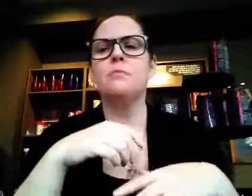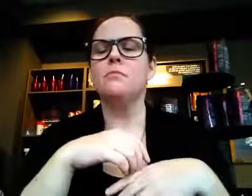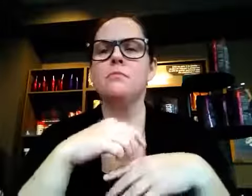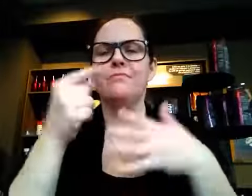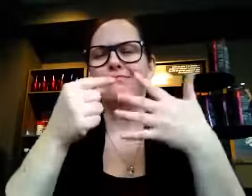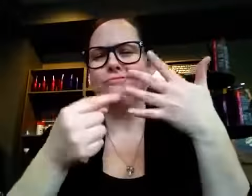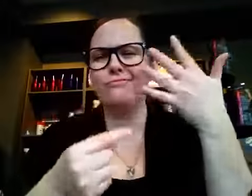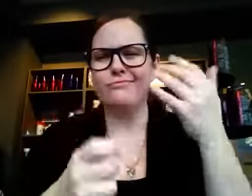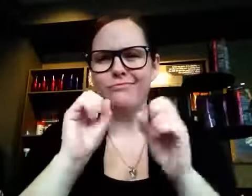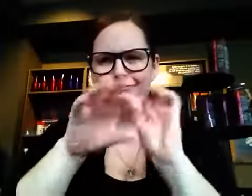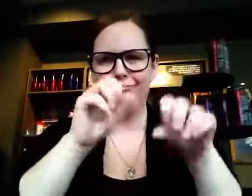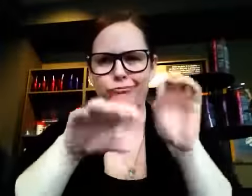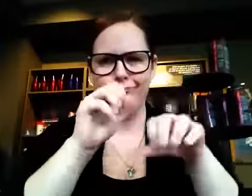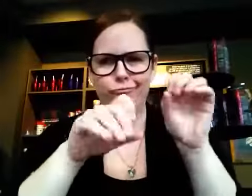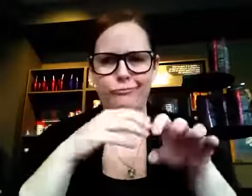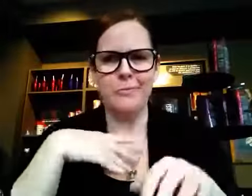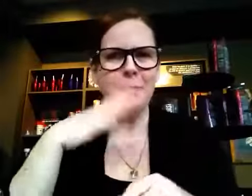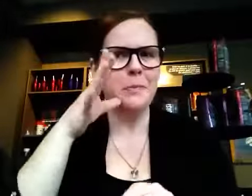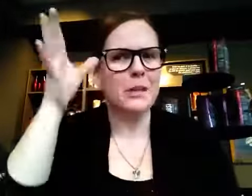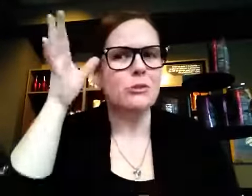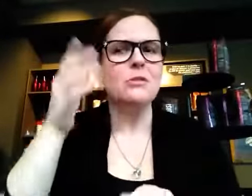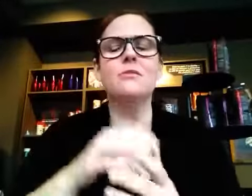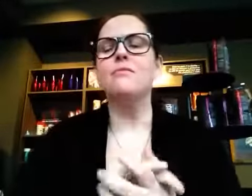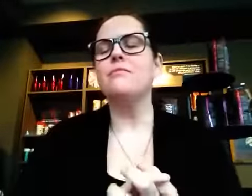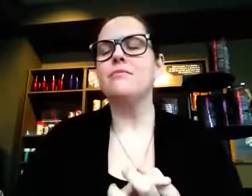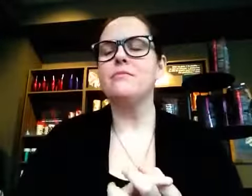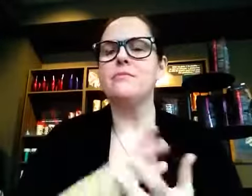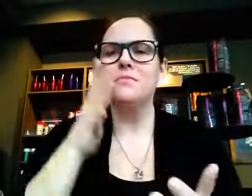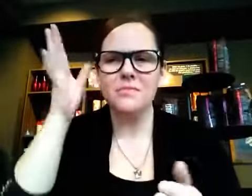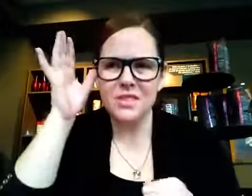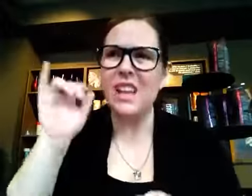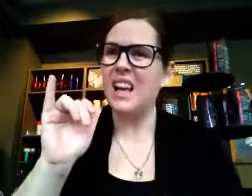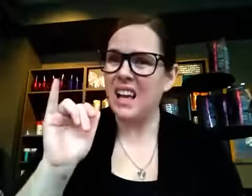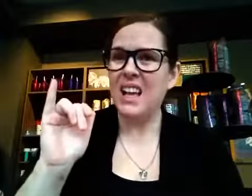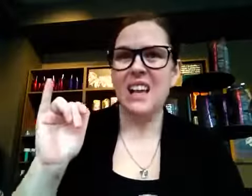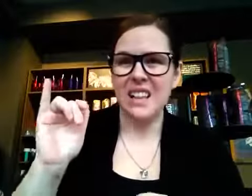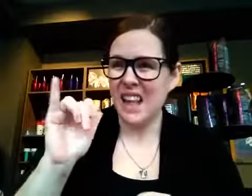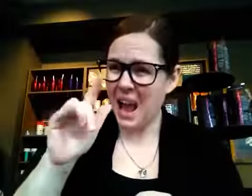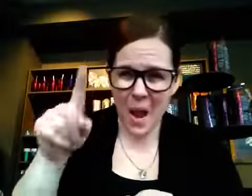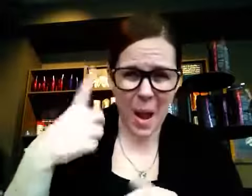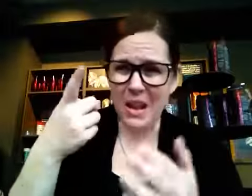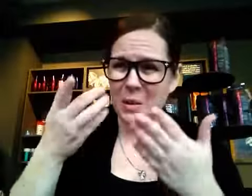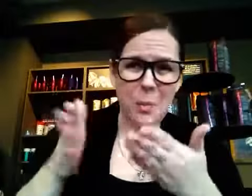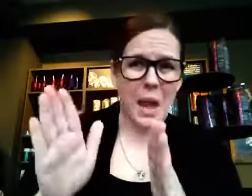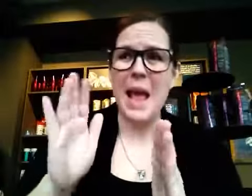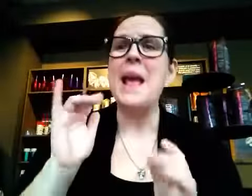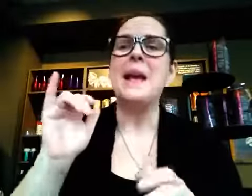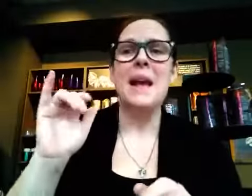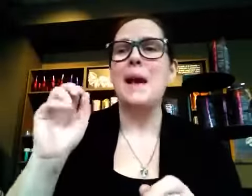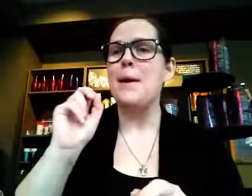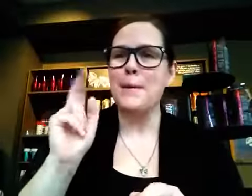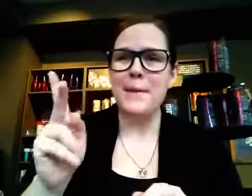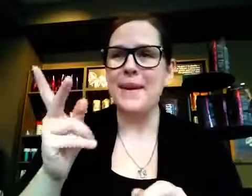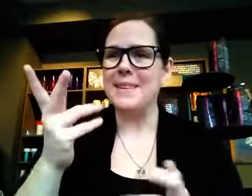All the usual advice. My parents were overwhelmed and worried and asked, “Is that the only way?”